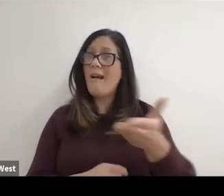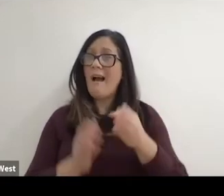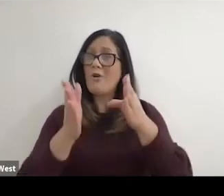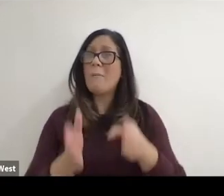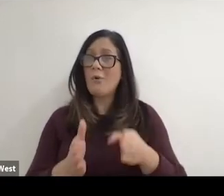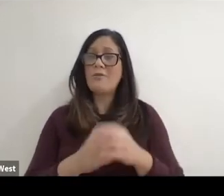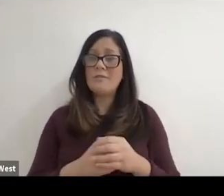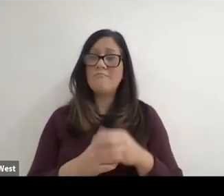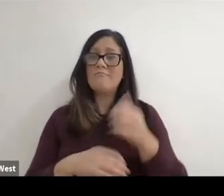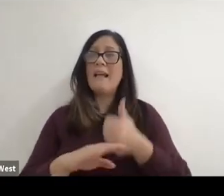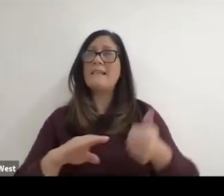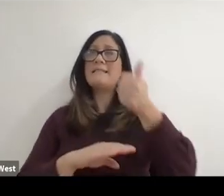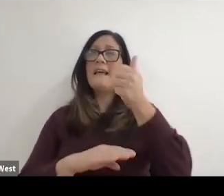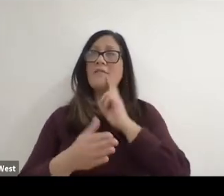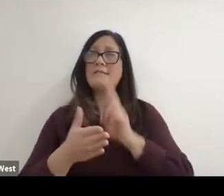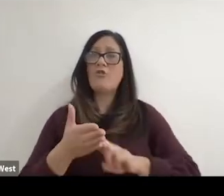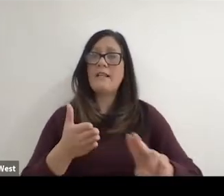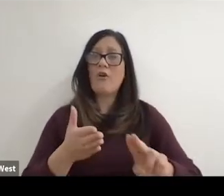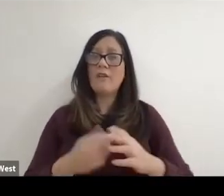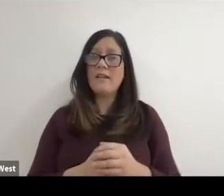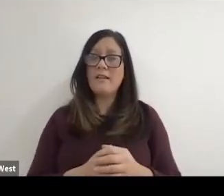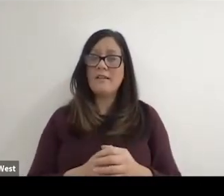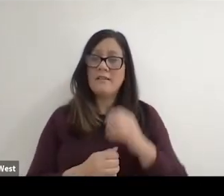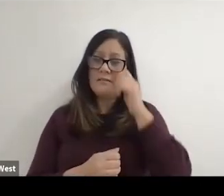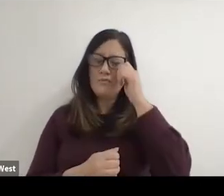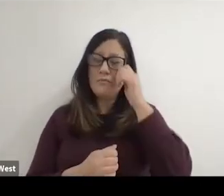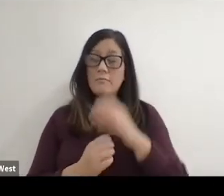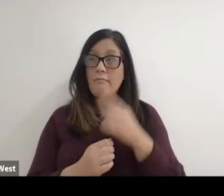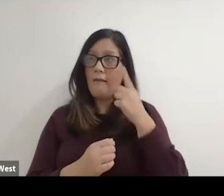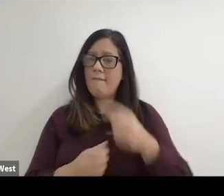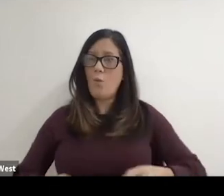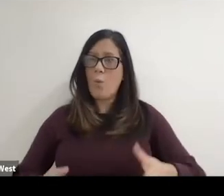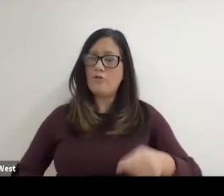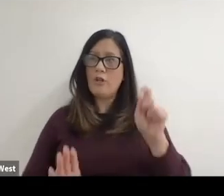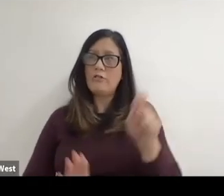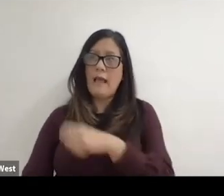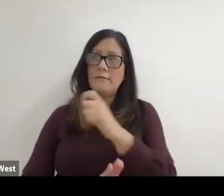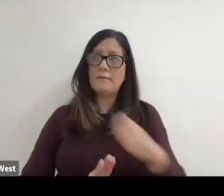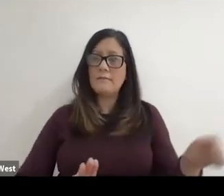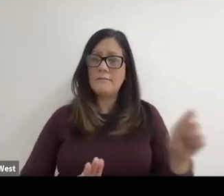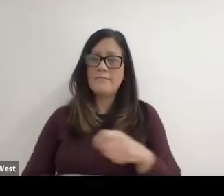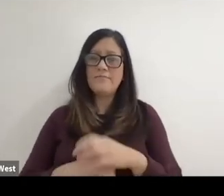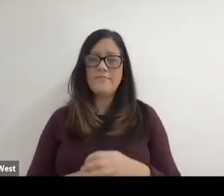They're going to call it the executive secretary for. The for wheelchair tennis and we had